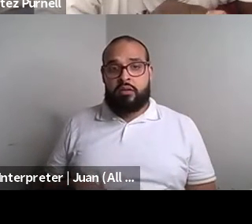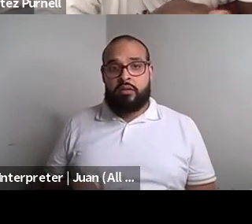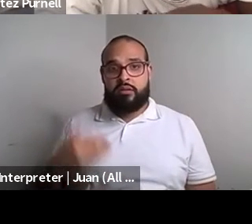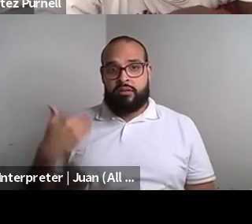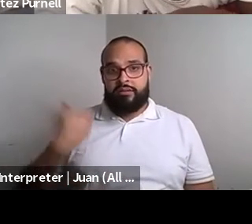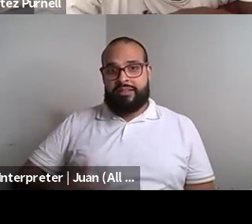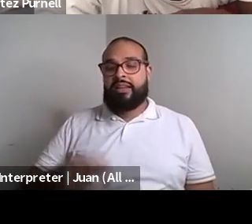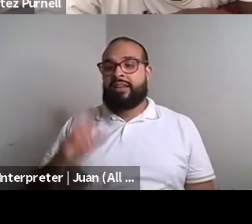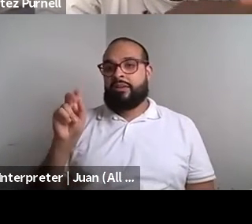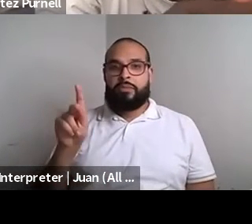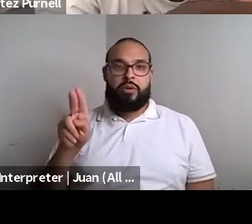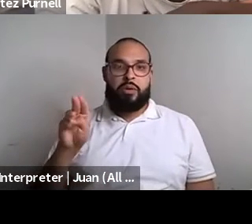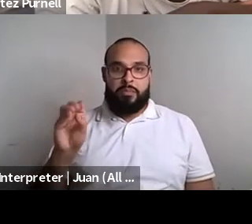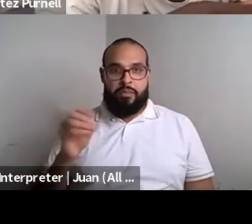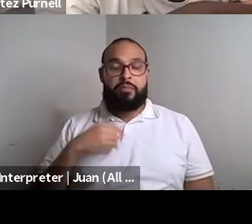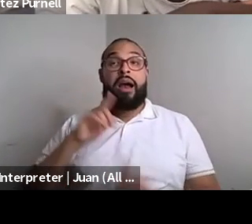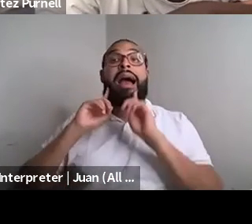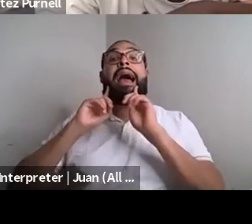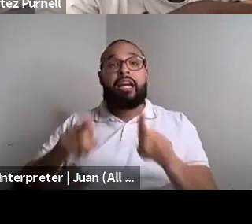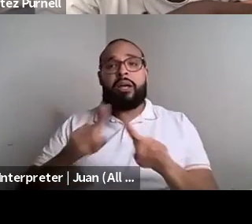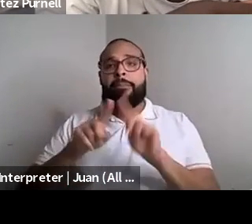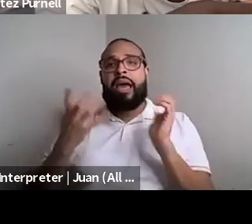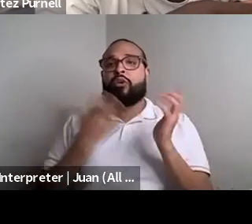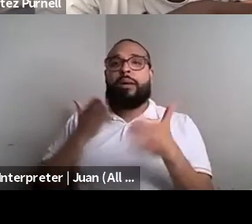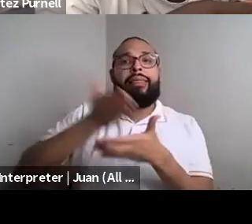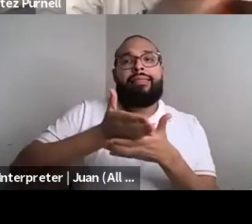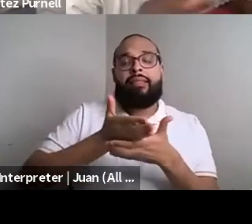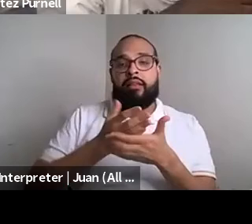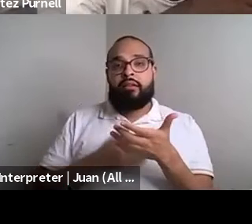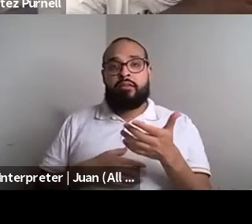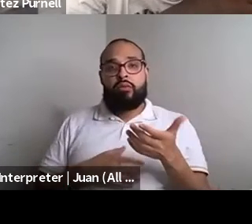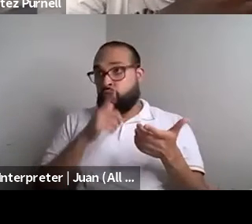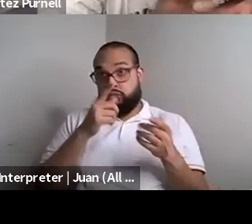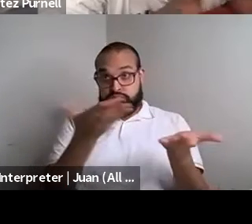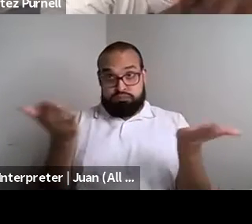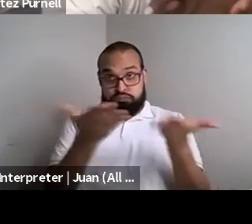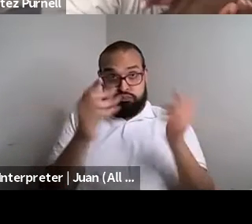Kokumo: To look like I'll answer, but who's going next. I don't want to jump in. I want to go, I want to Nahshon Anderson: I want to go. Okay. Okay.